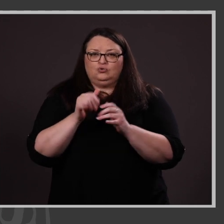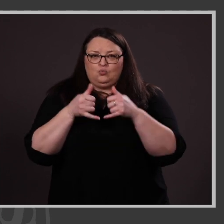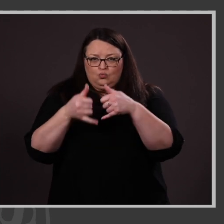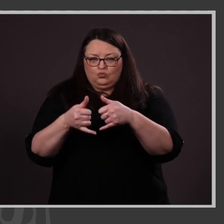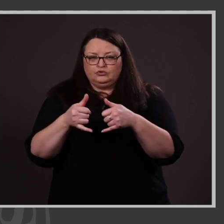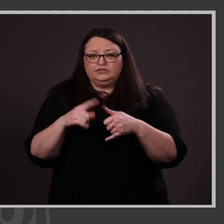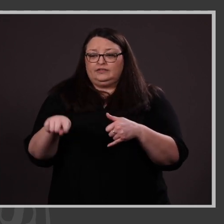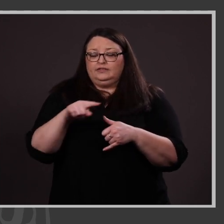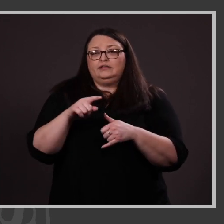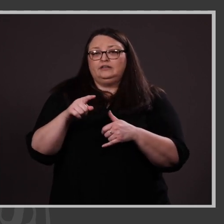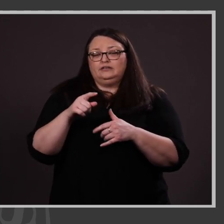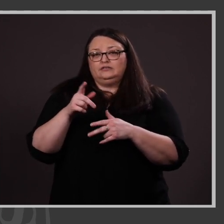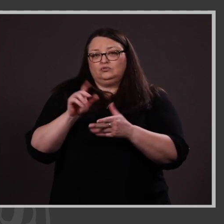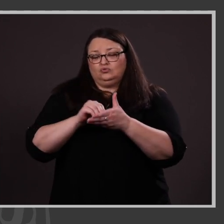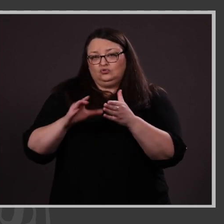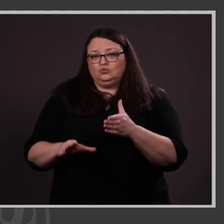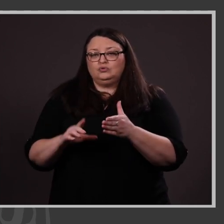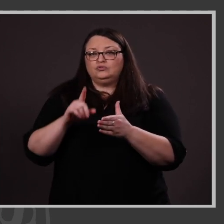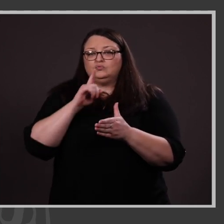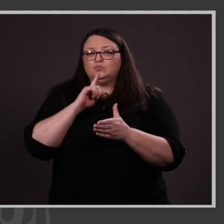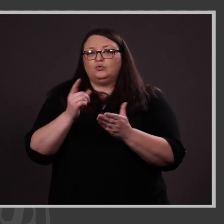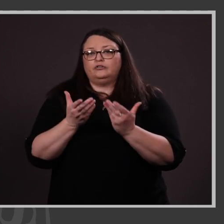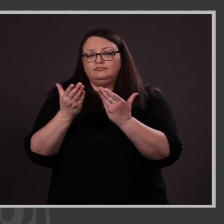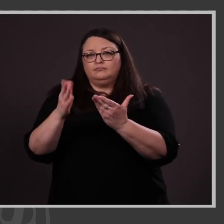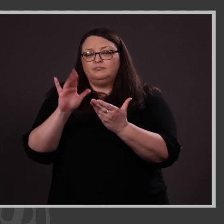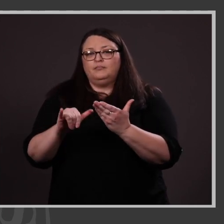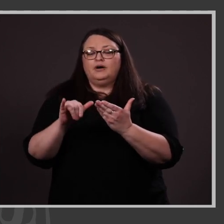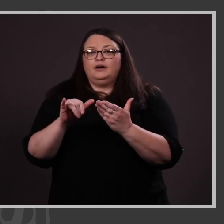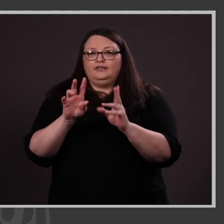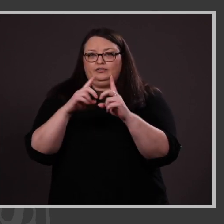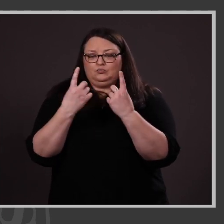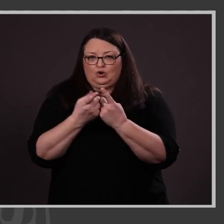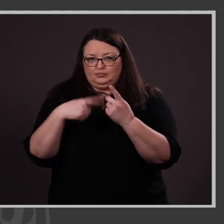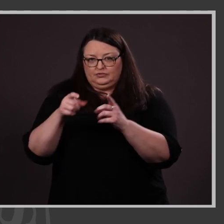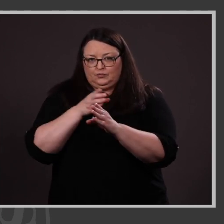are selected by the departments in which they are majoring. Students must have a minimum